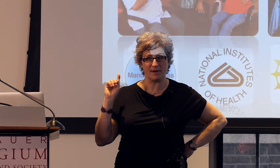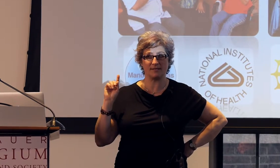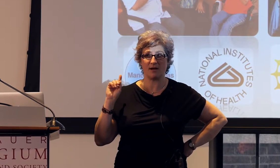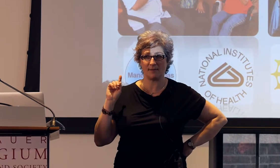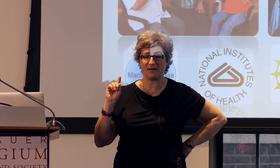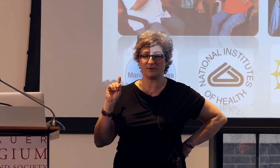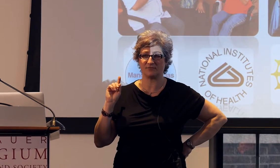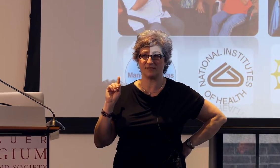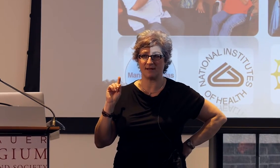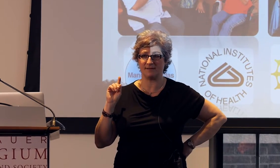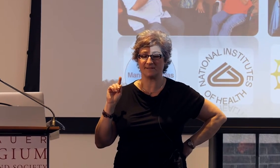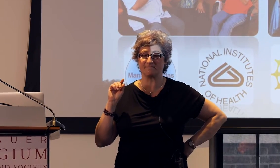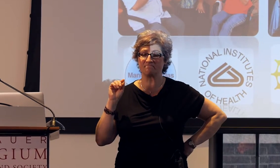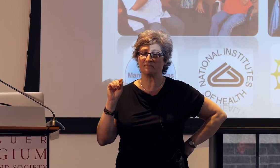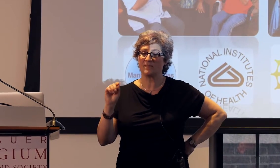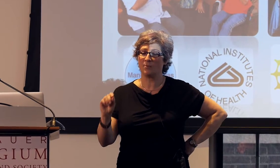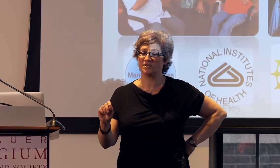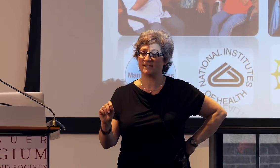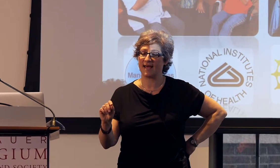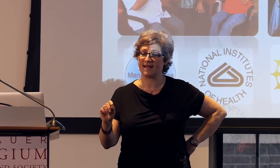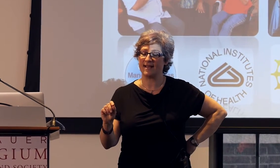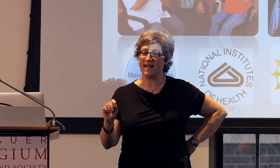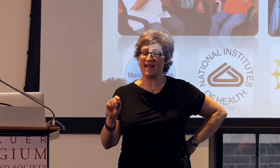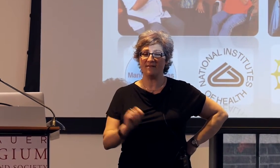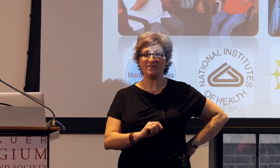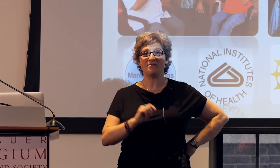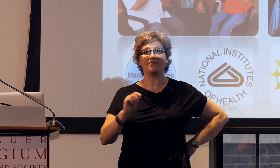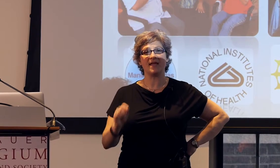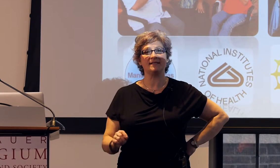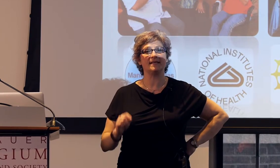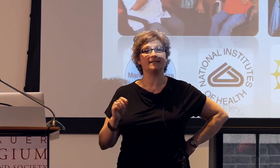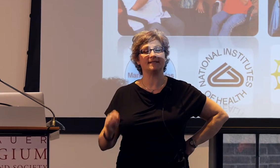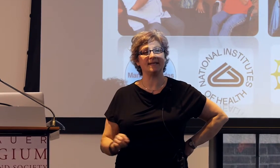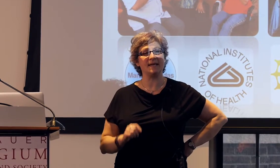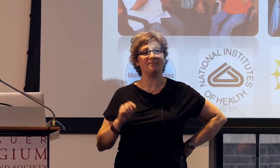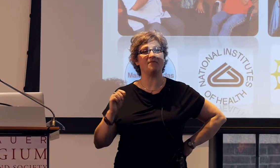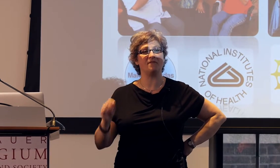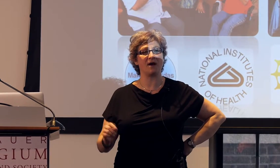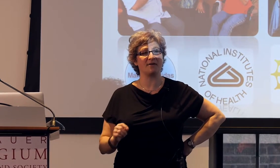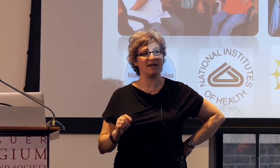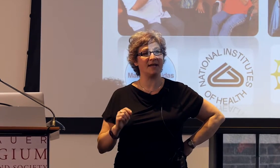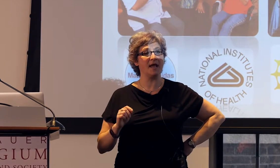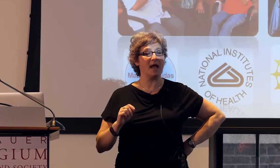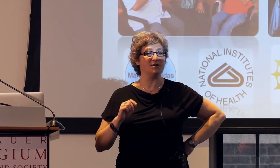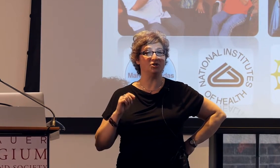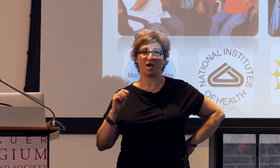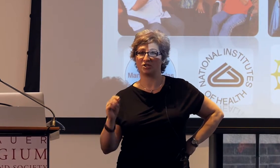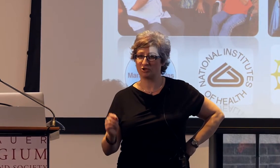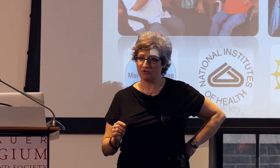when I talk about those results which is that even the things that seem really gestural